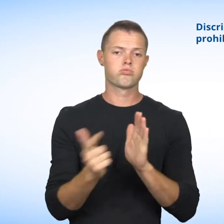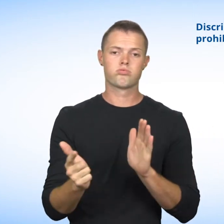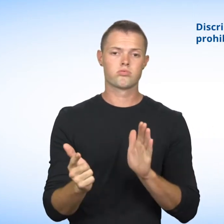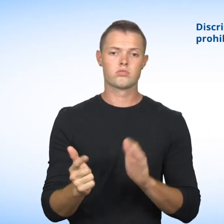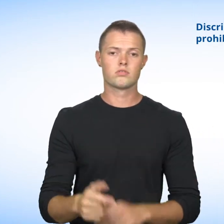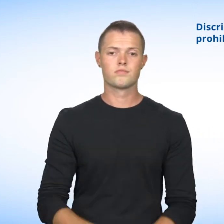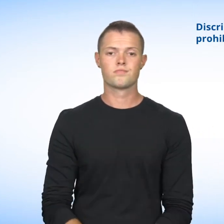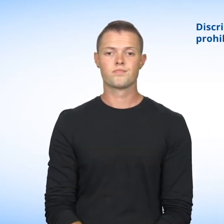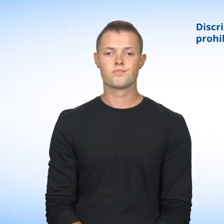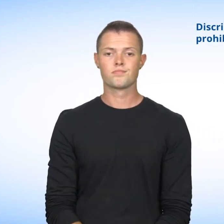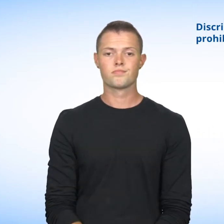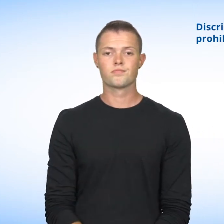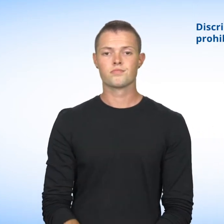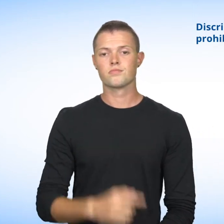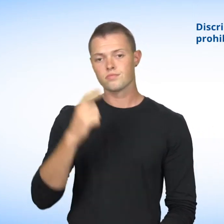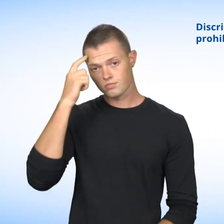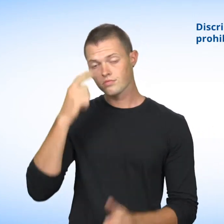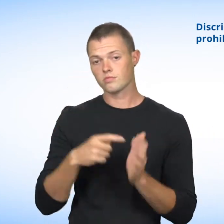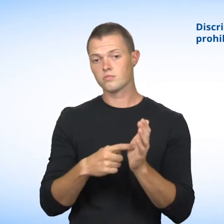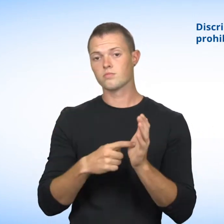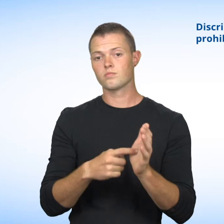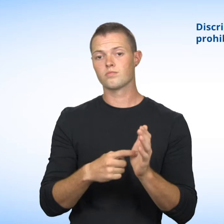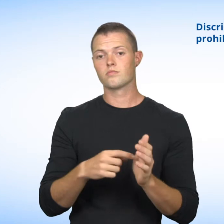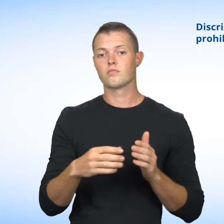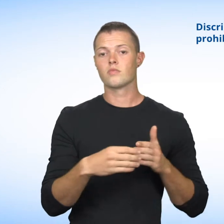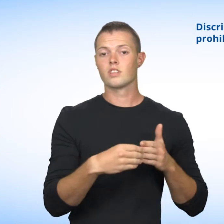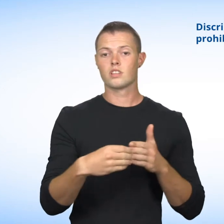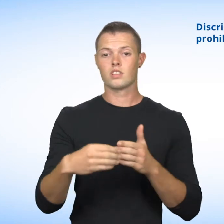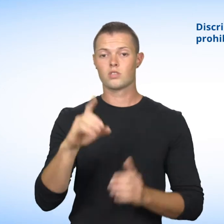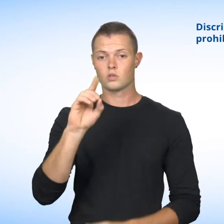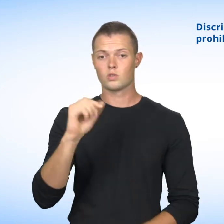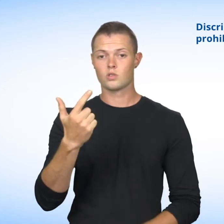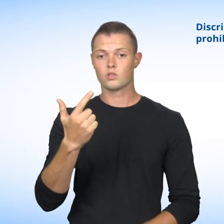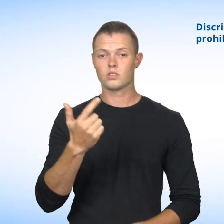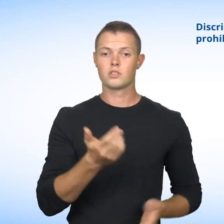and public places For example: